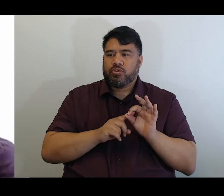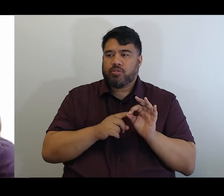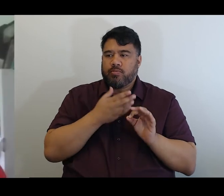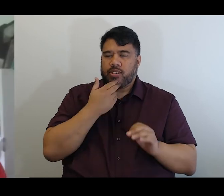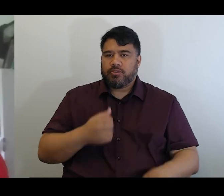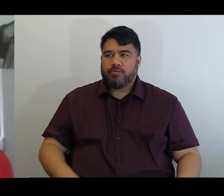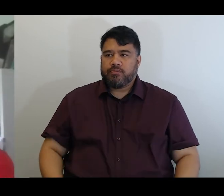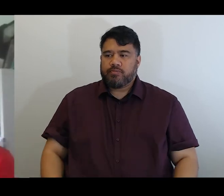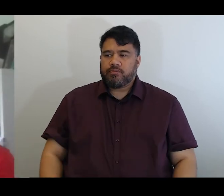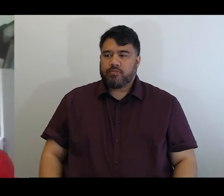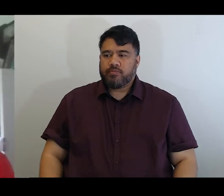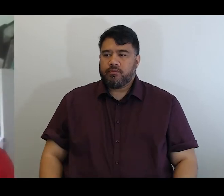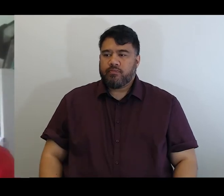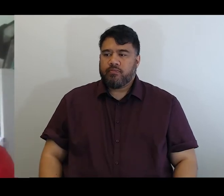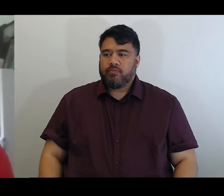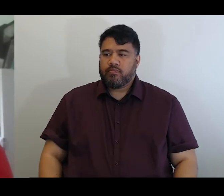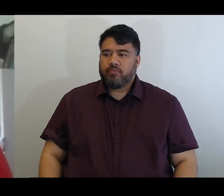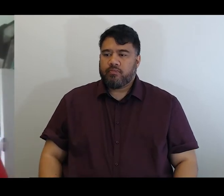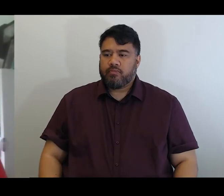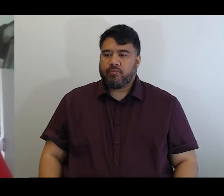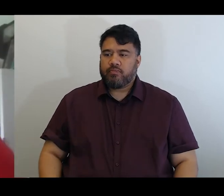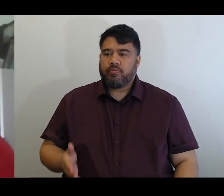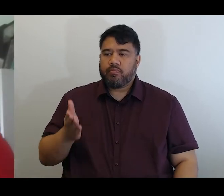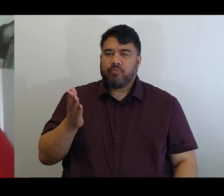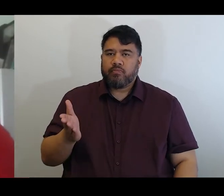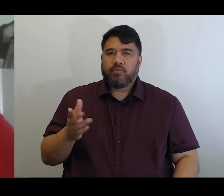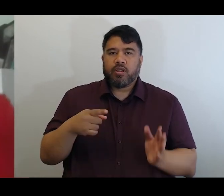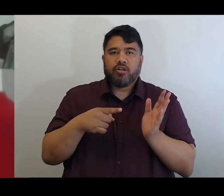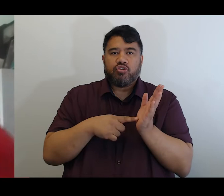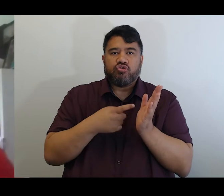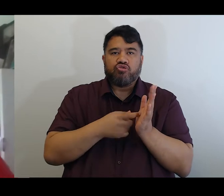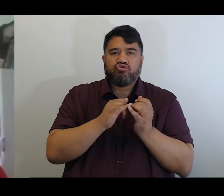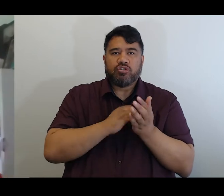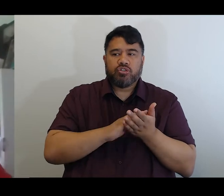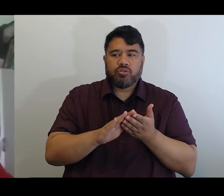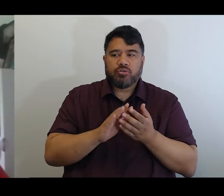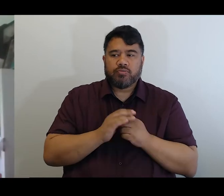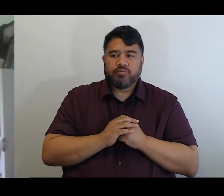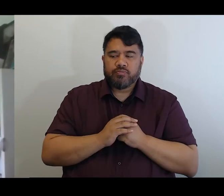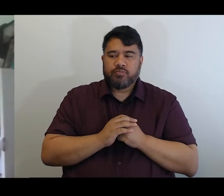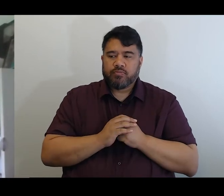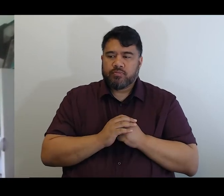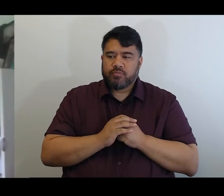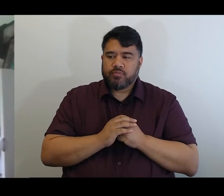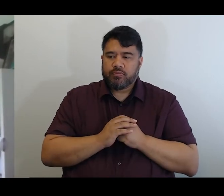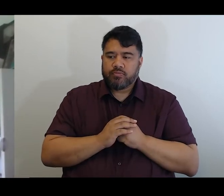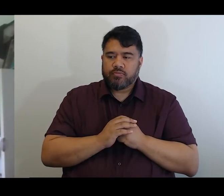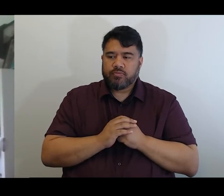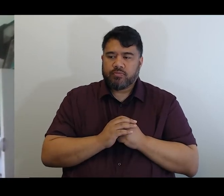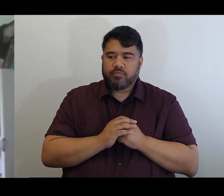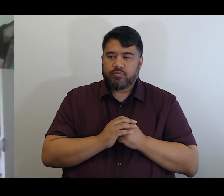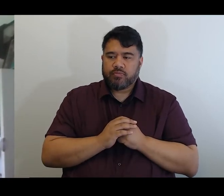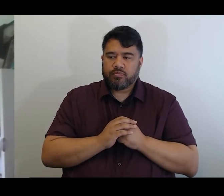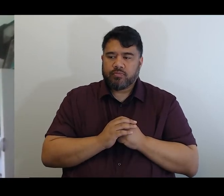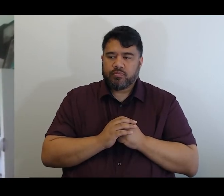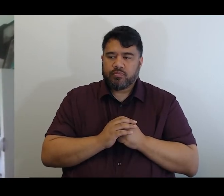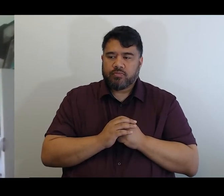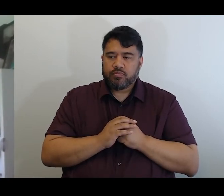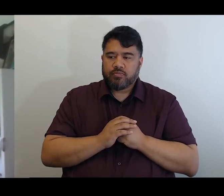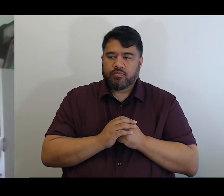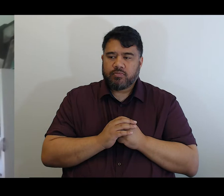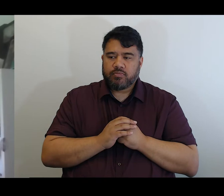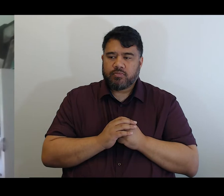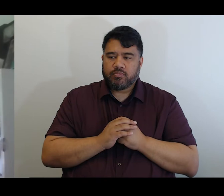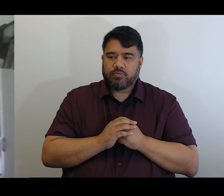Hello Paula